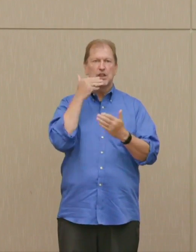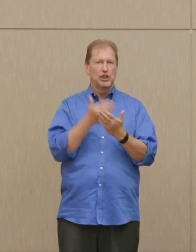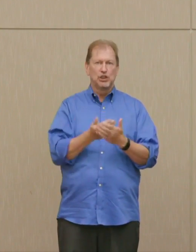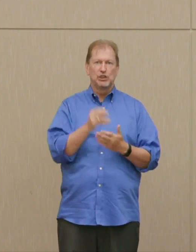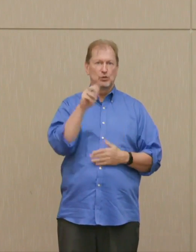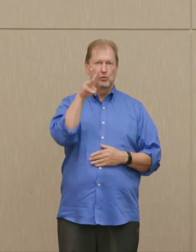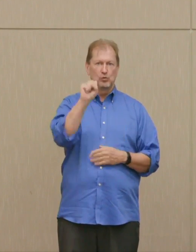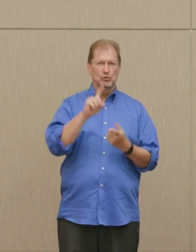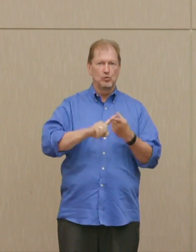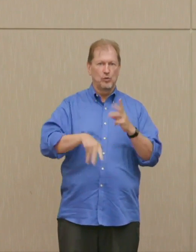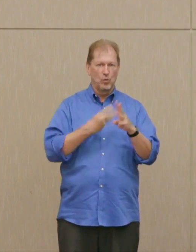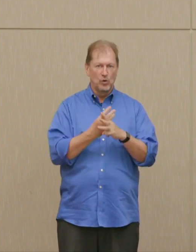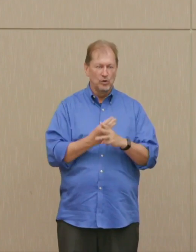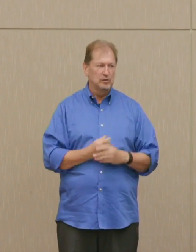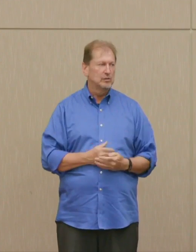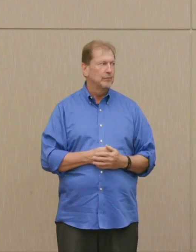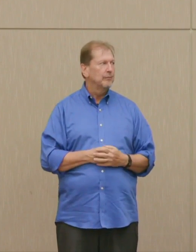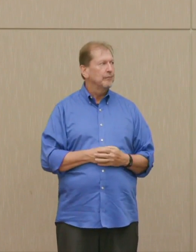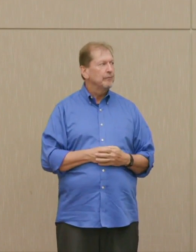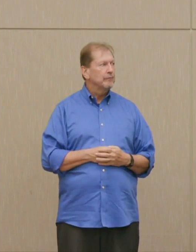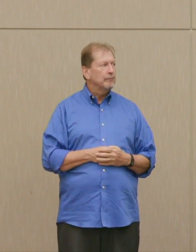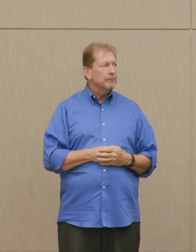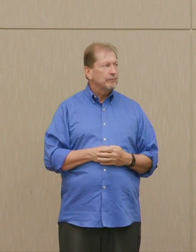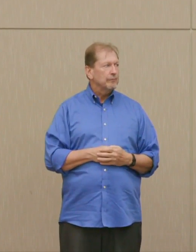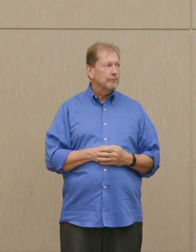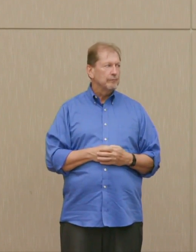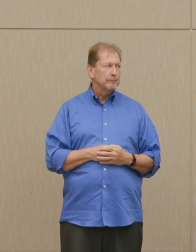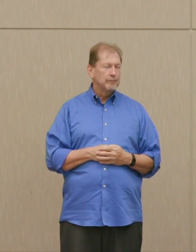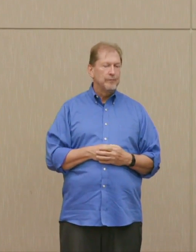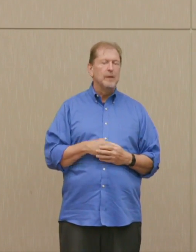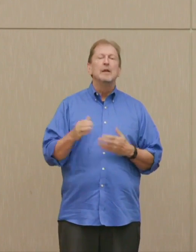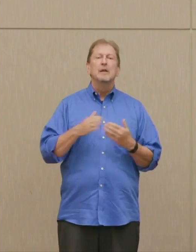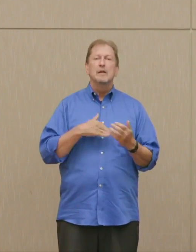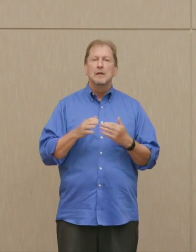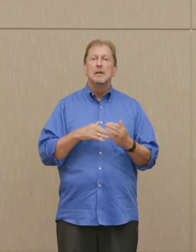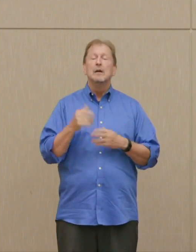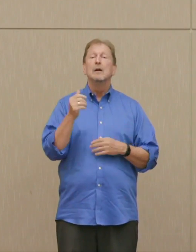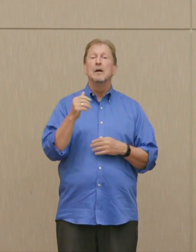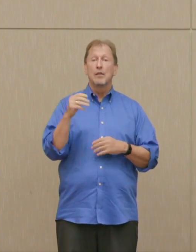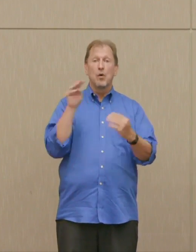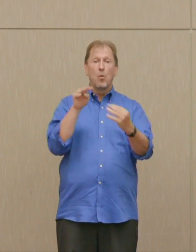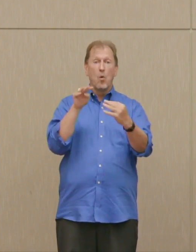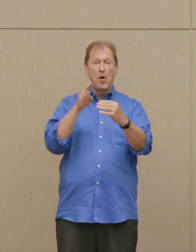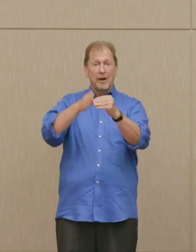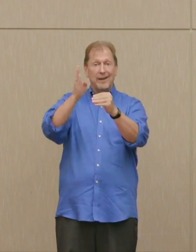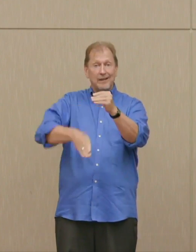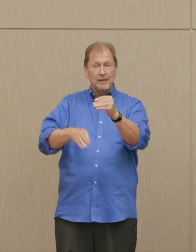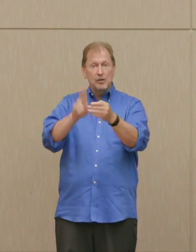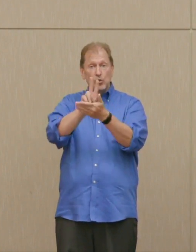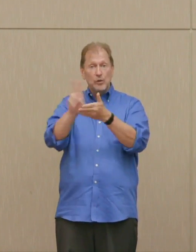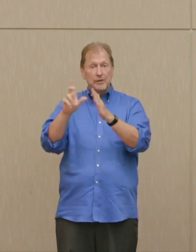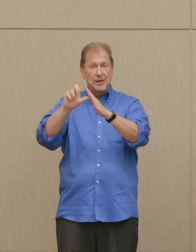Dr. Ellsberg: Even the fact that the war ended a couple of weeks later, didn't tell me that